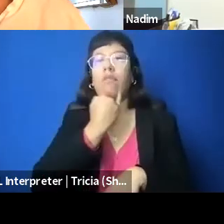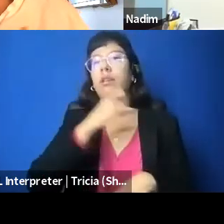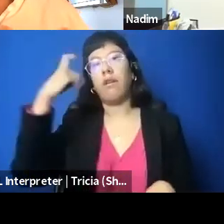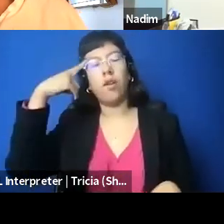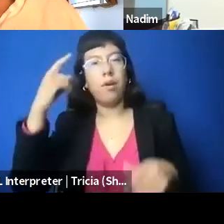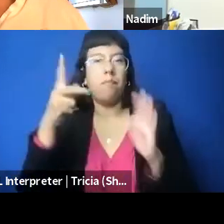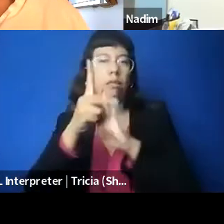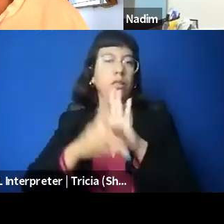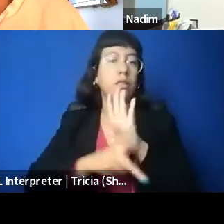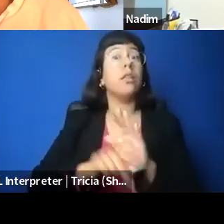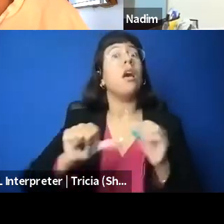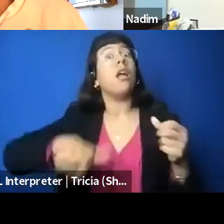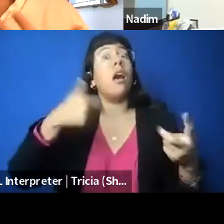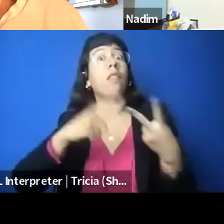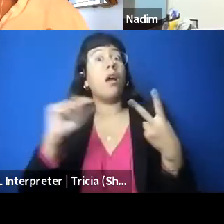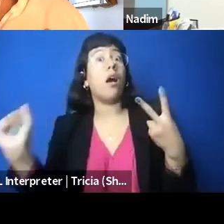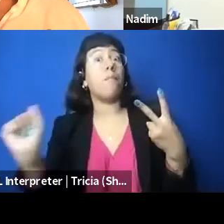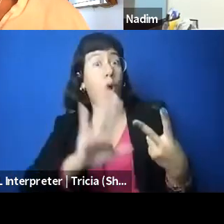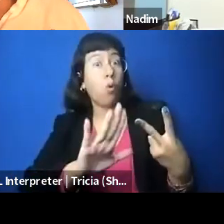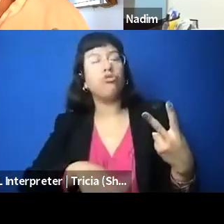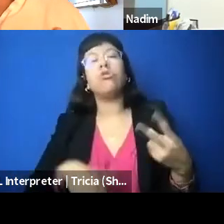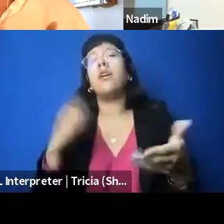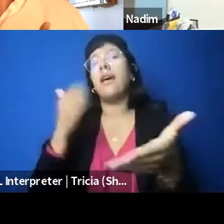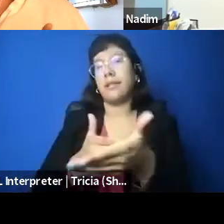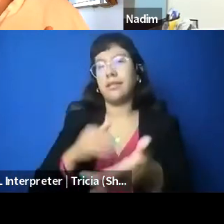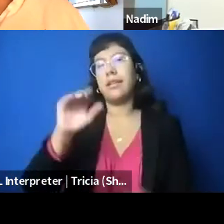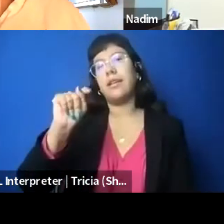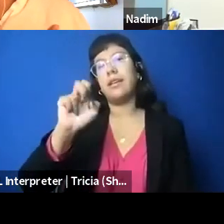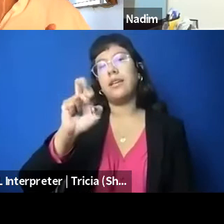increase is the use of anti-terrorism laws or regulations